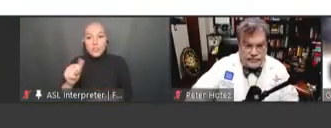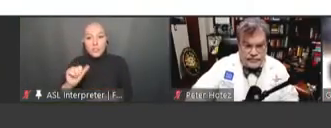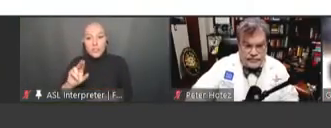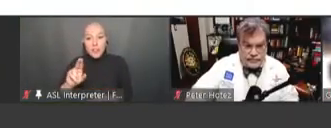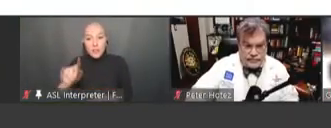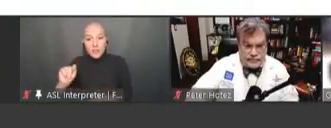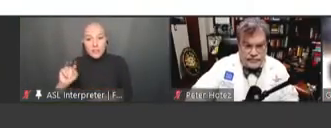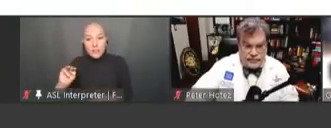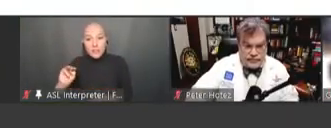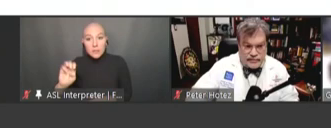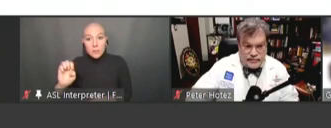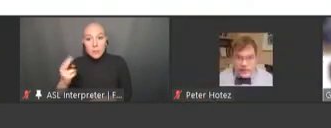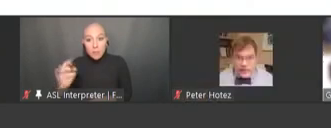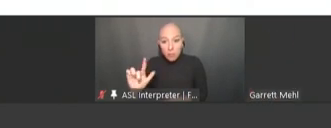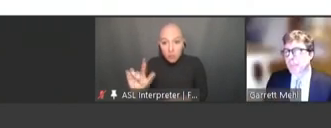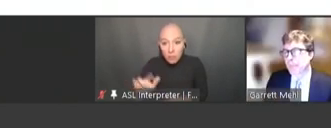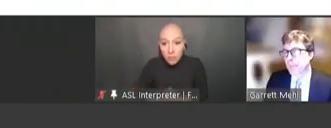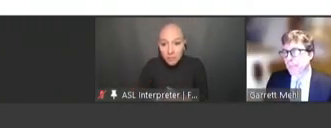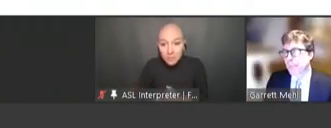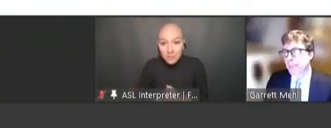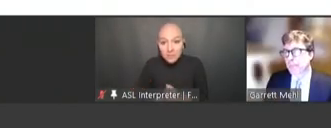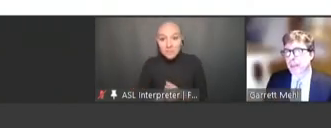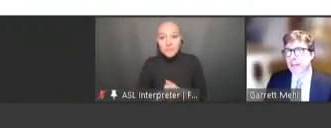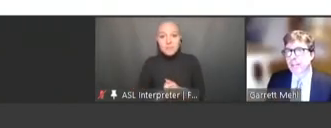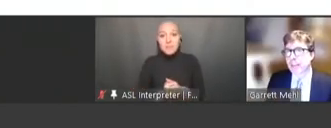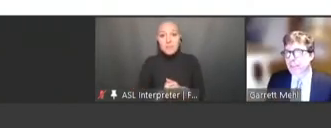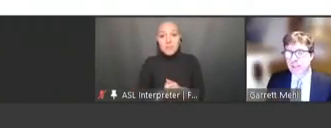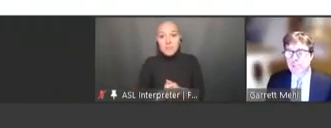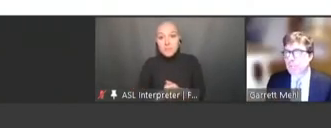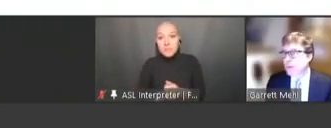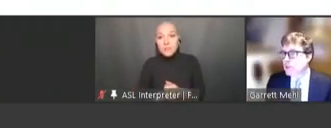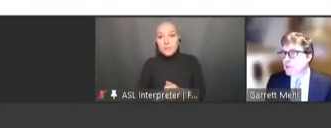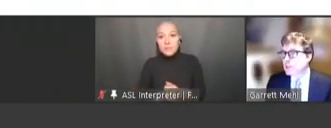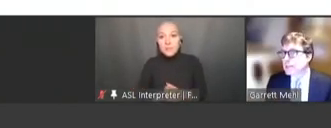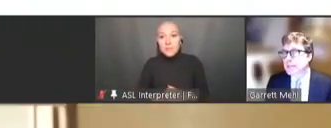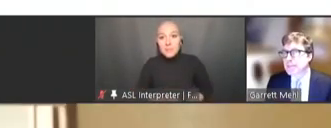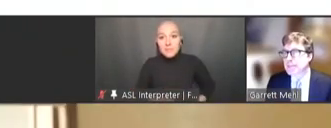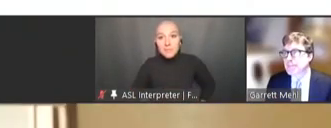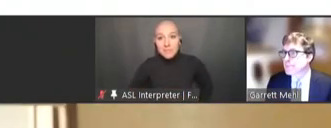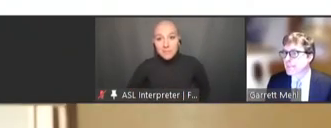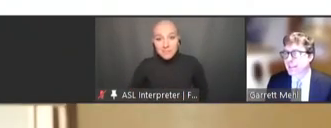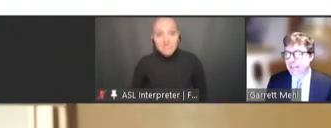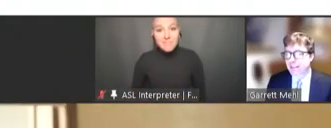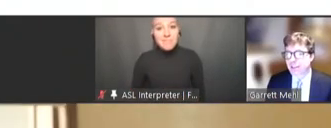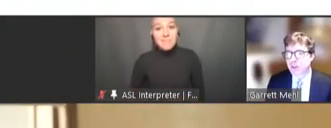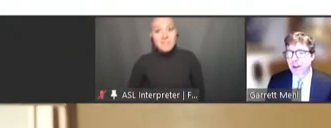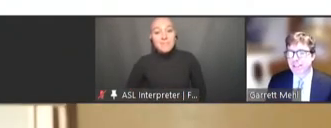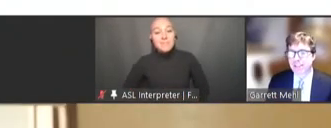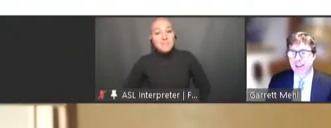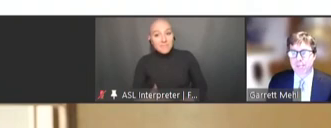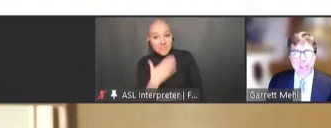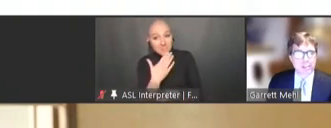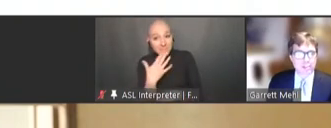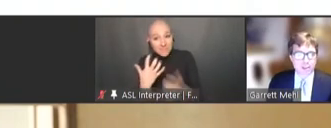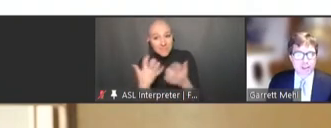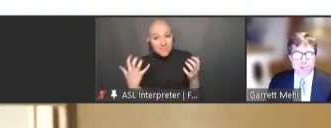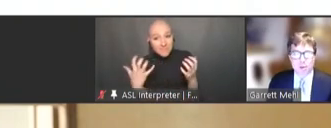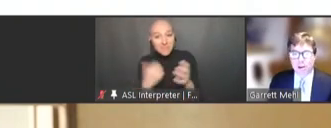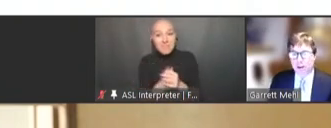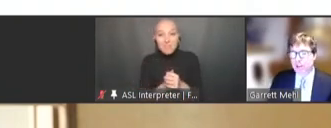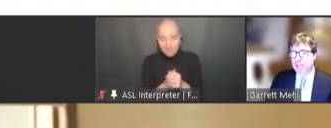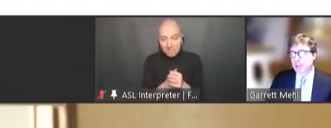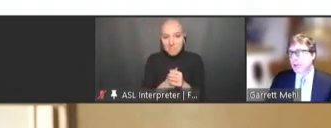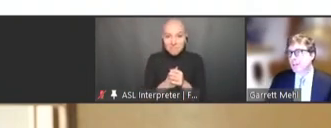Garrett Mehl: Thank you so much. Great. Thanks. It's a real honor to be here and